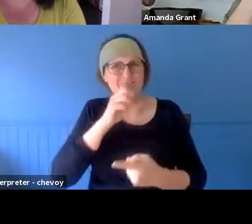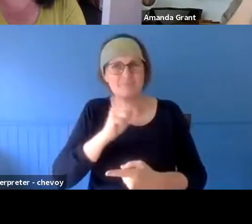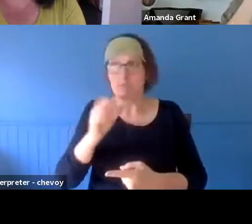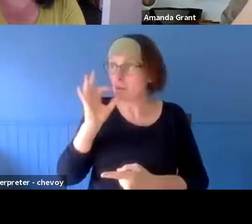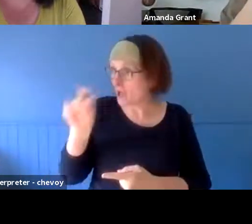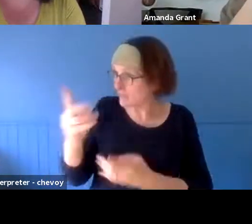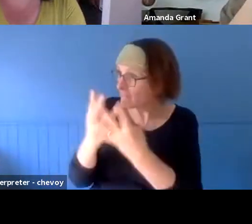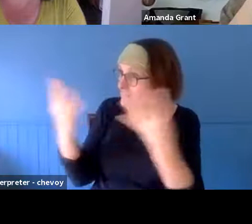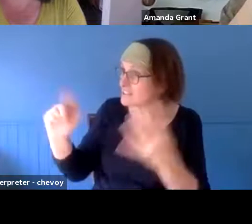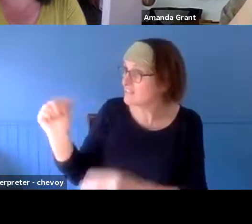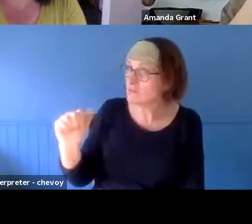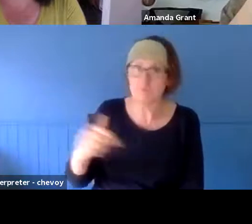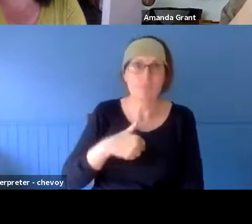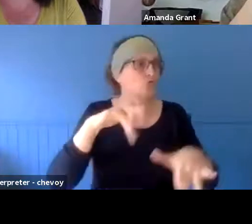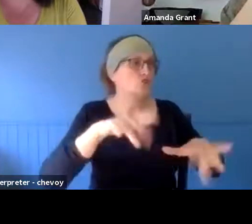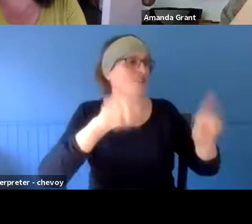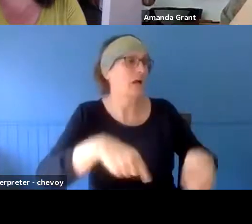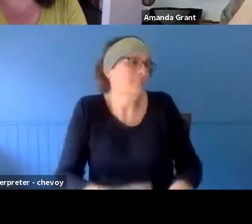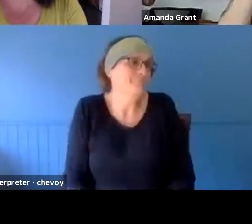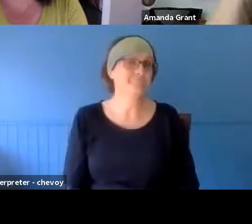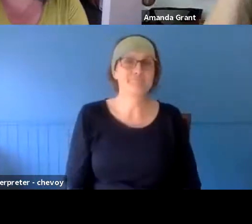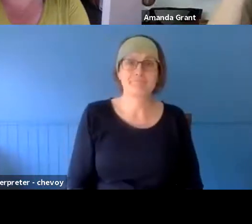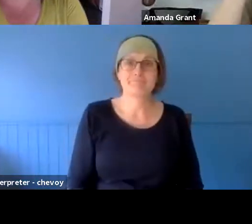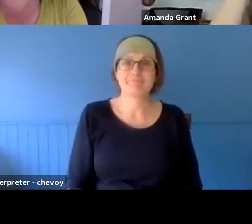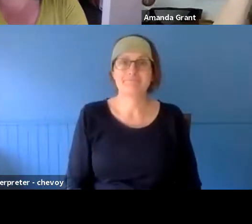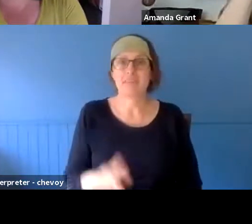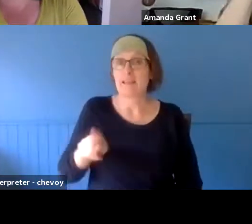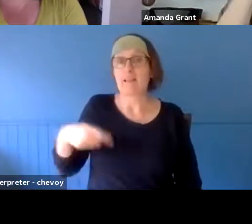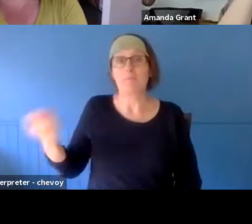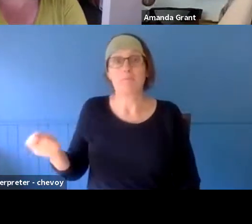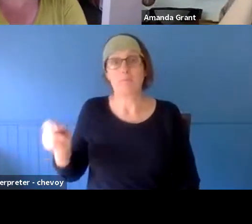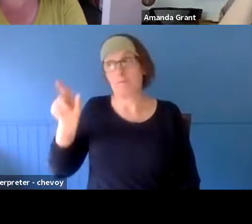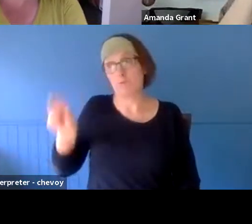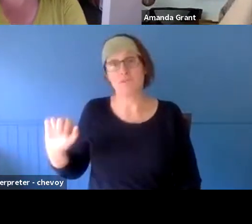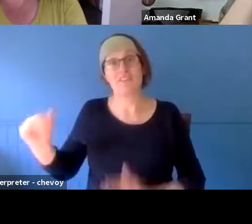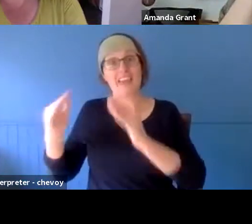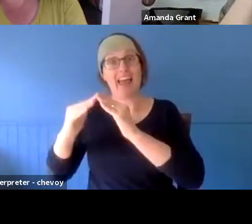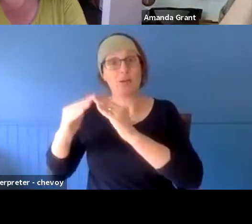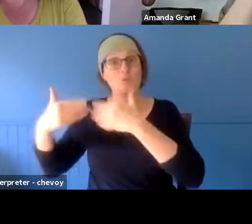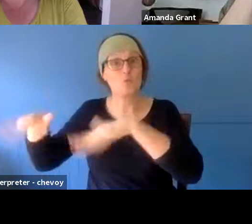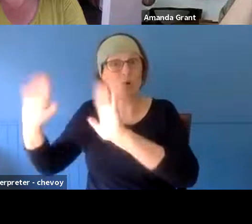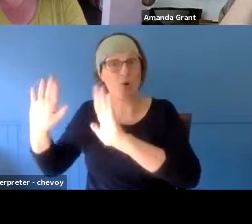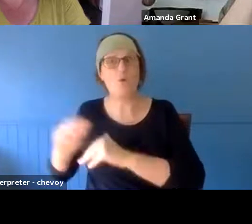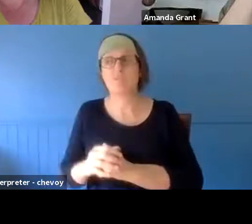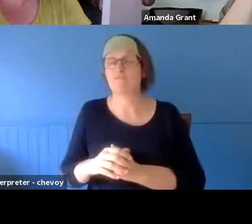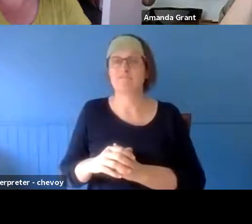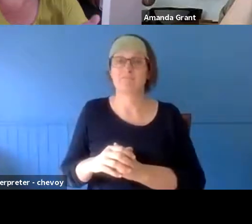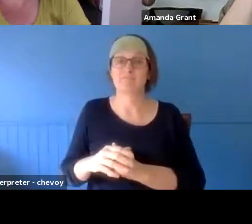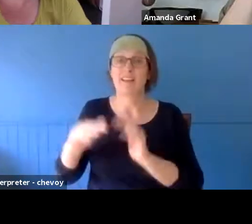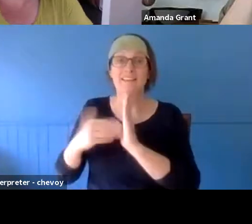done...?" "Oh, I haven't even started." A neighbour lost his place he's at a point now where he's just getting the brick work - the